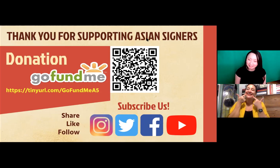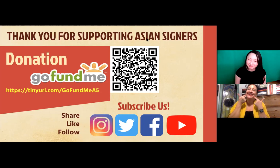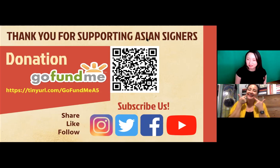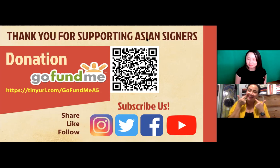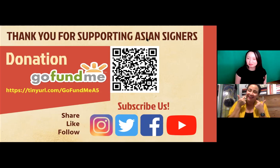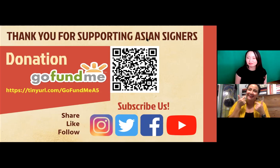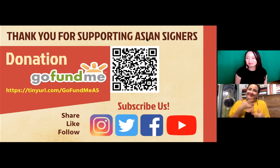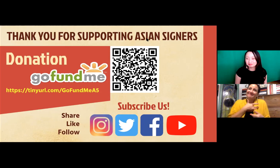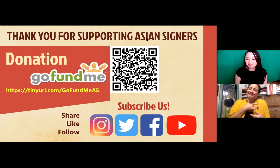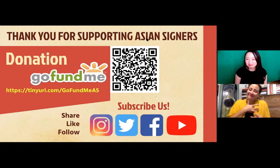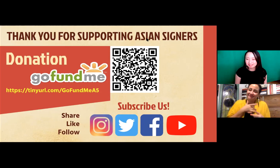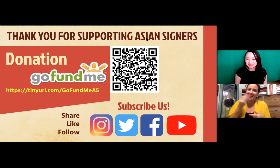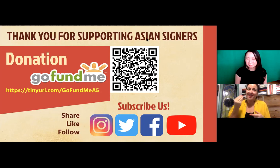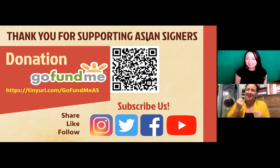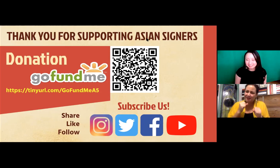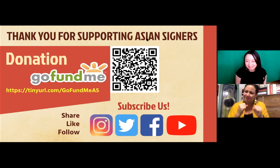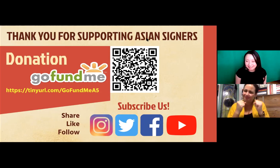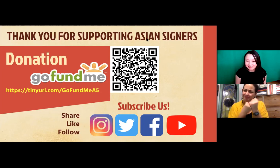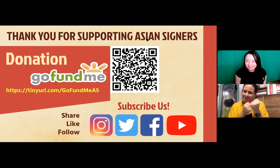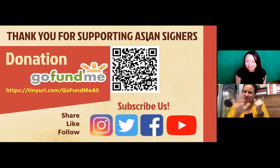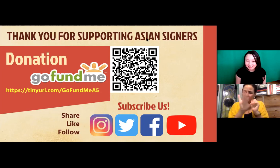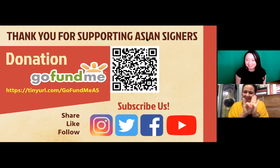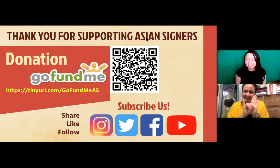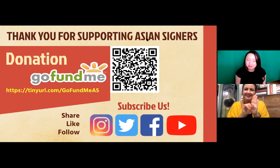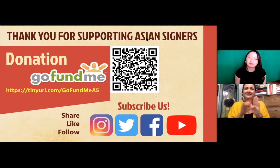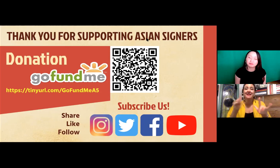you know I found myself, you know, laughing and, you know, really enjoying this.